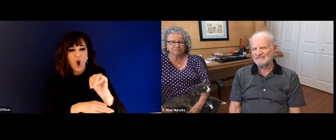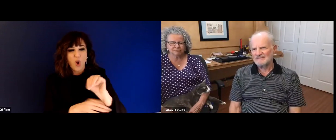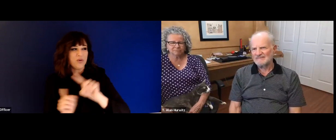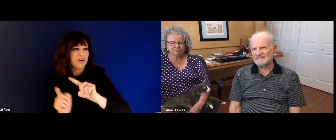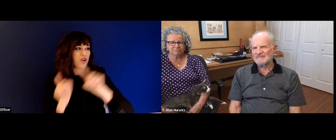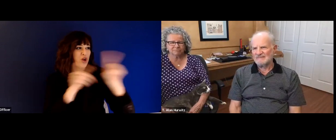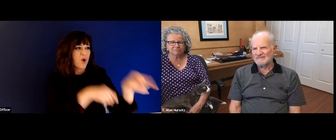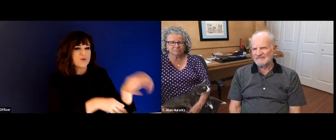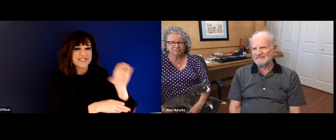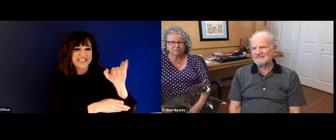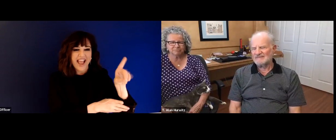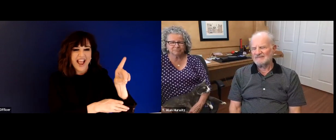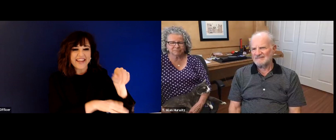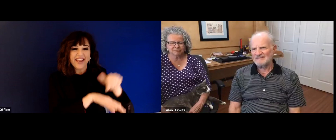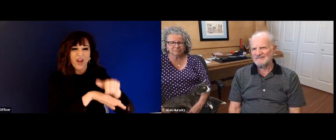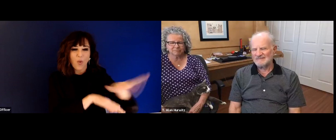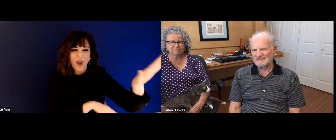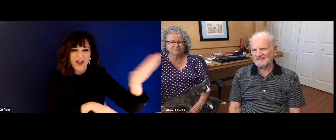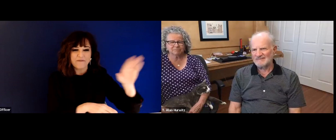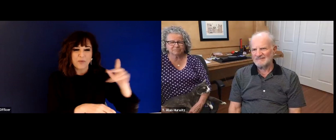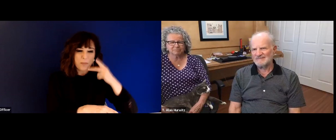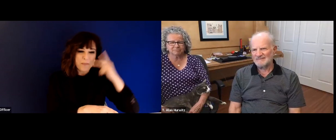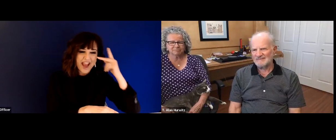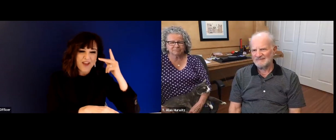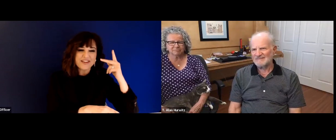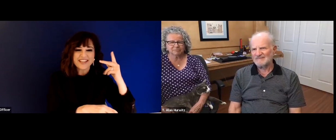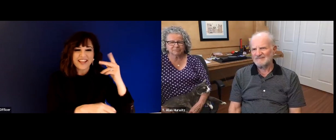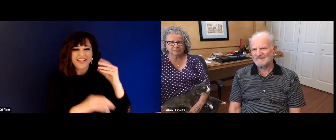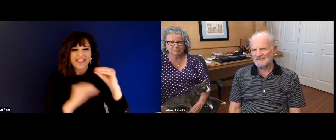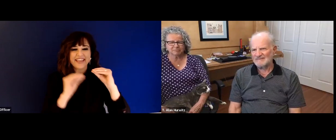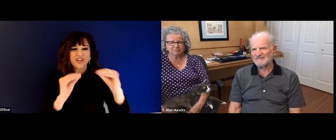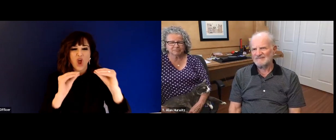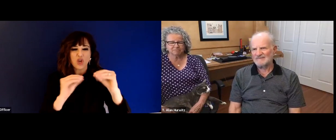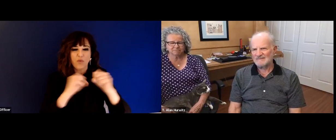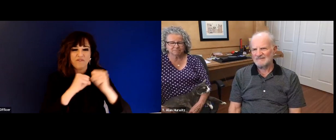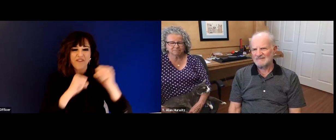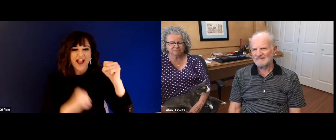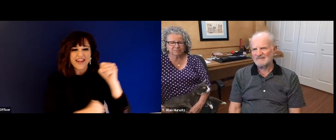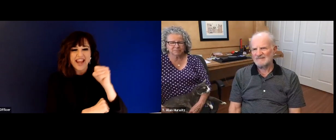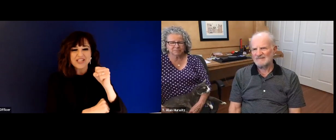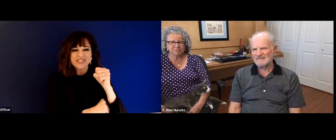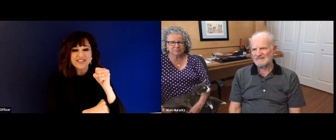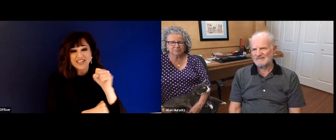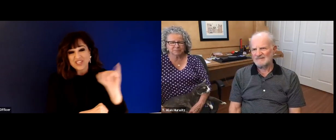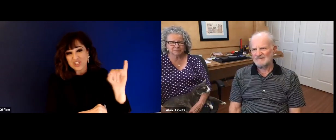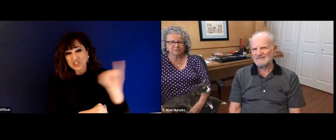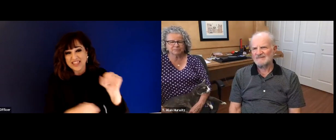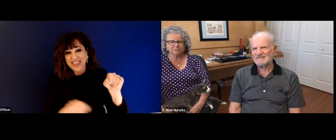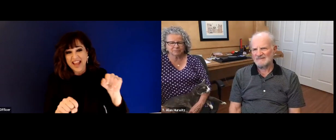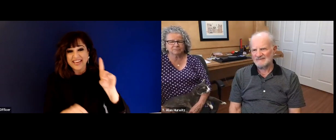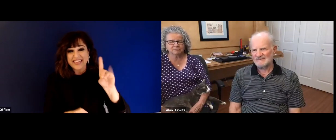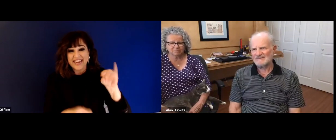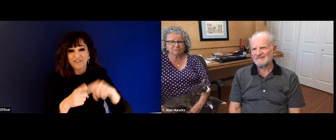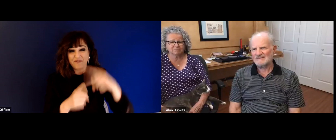Right? I really think that just has made you to be an independent person, because you had to go through that